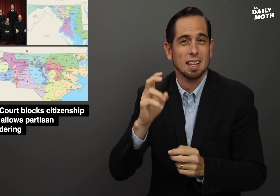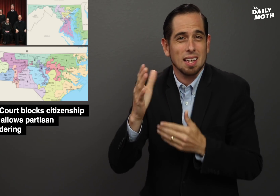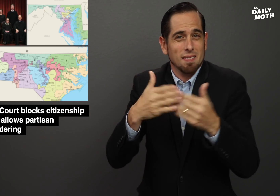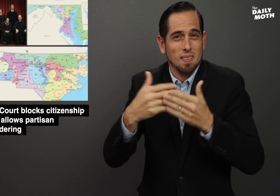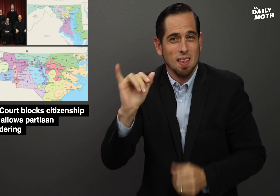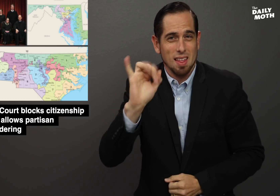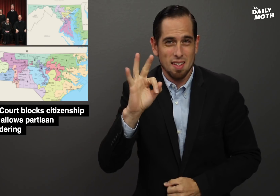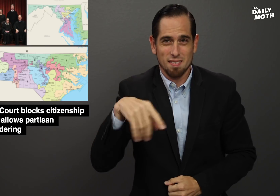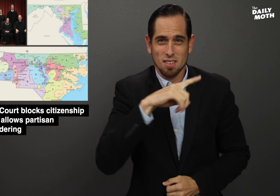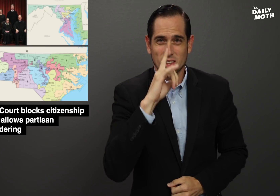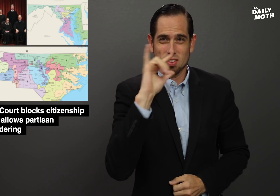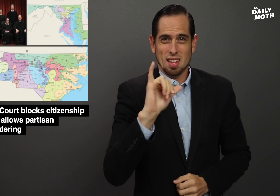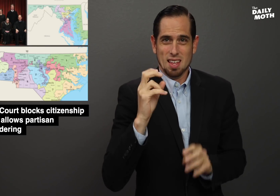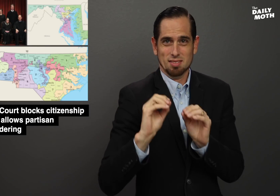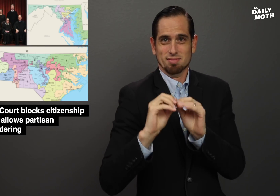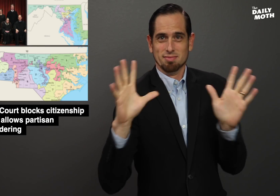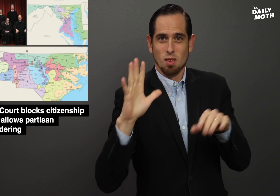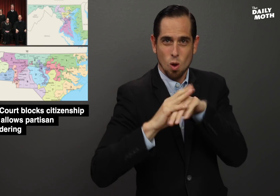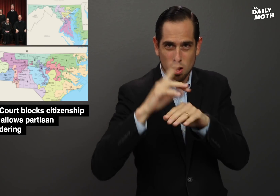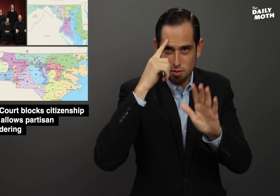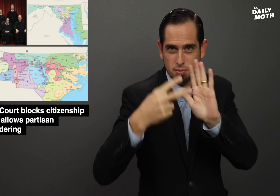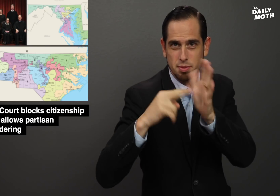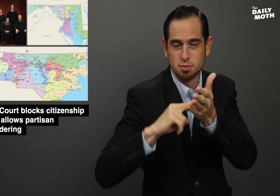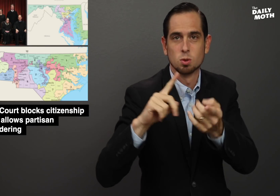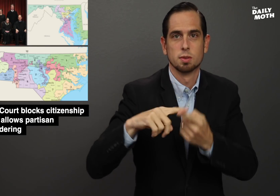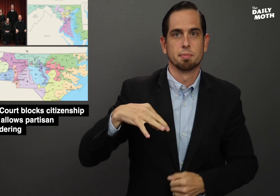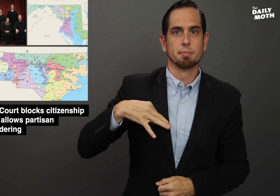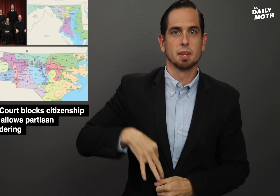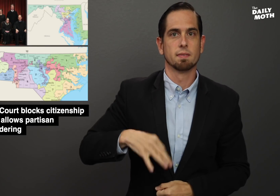even if it looks like it's purposefully drawn